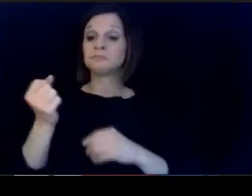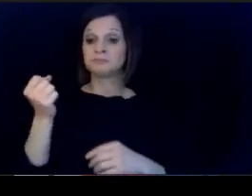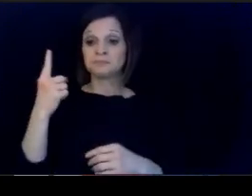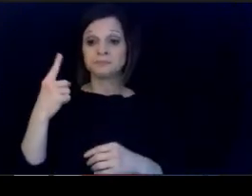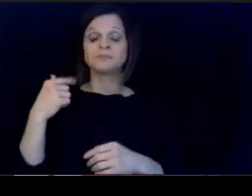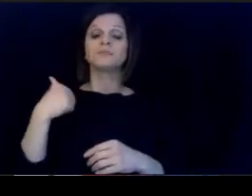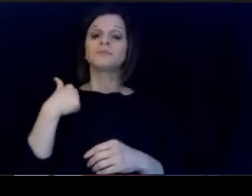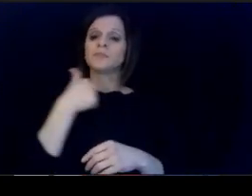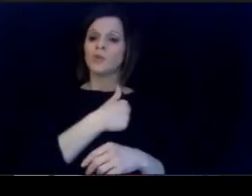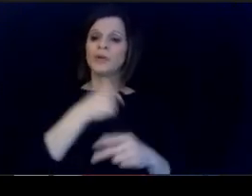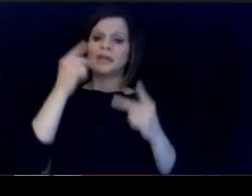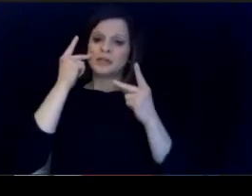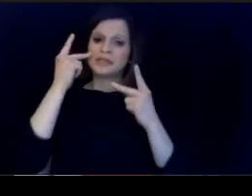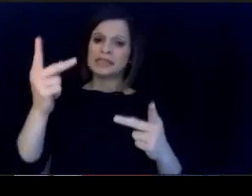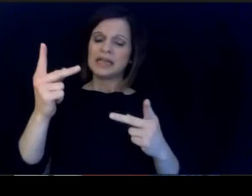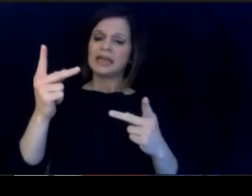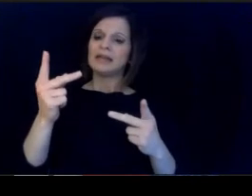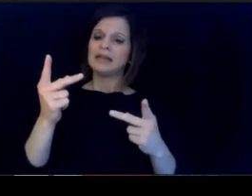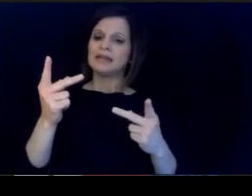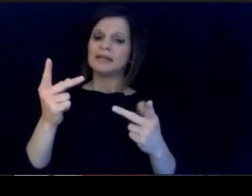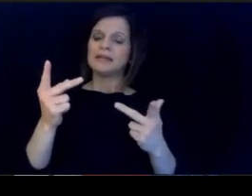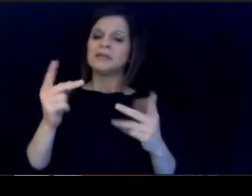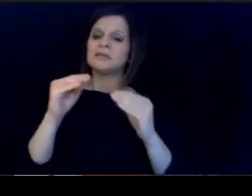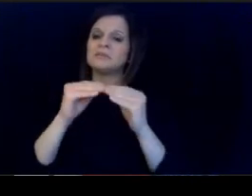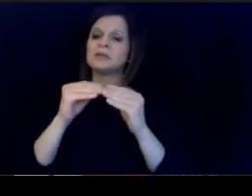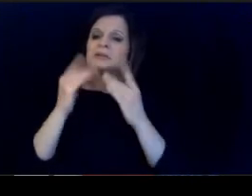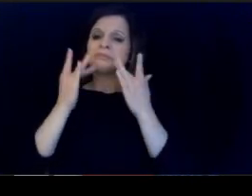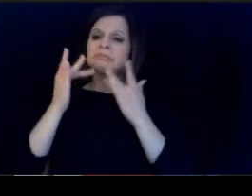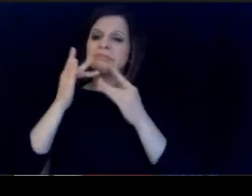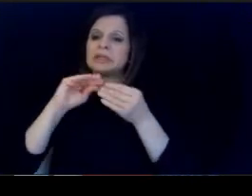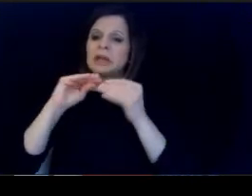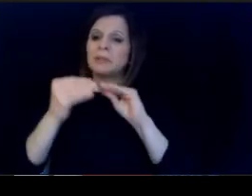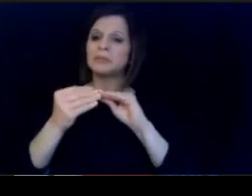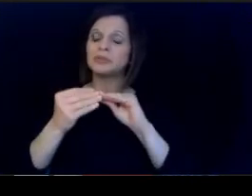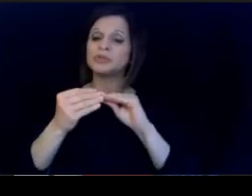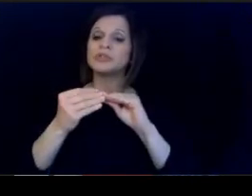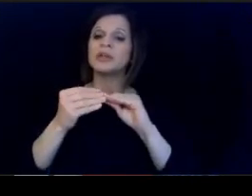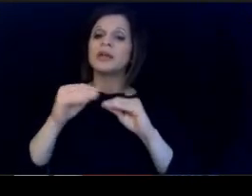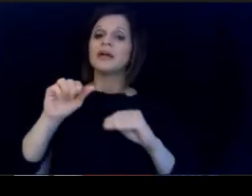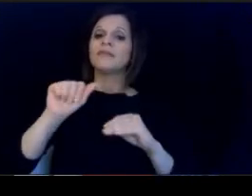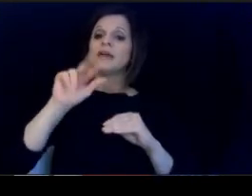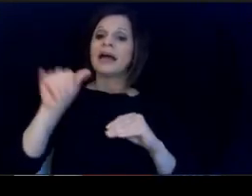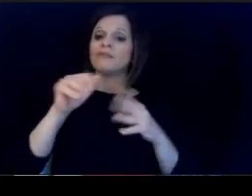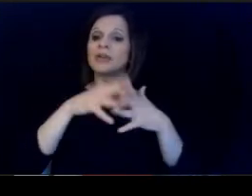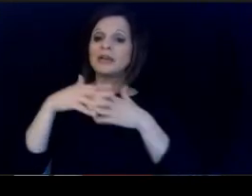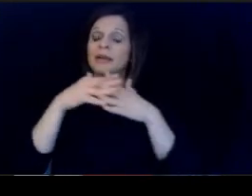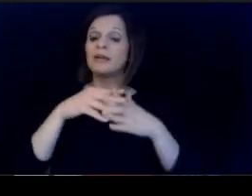be. We are seeing fewer numbers of. African American and other students of.